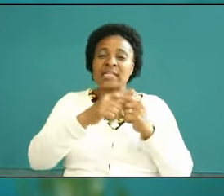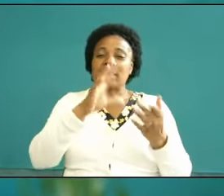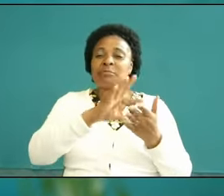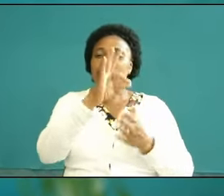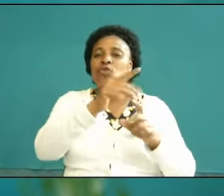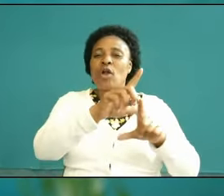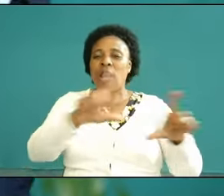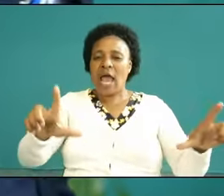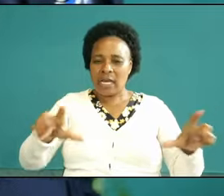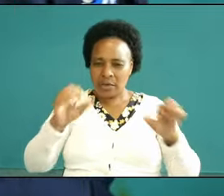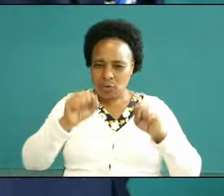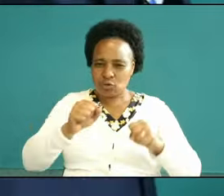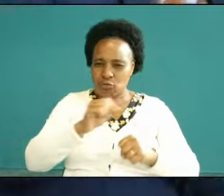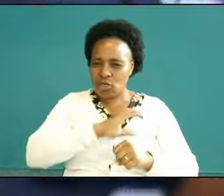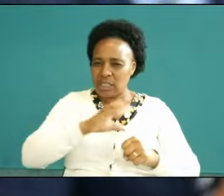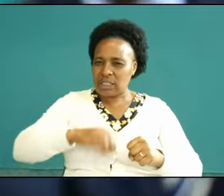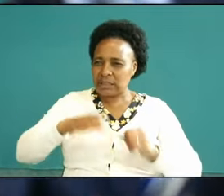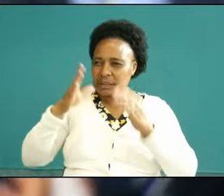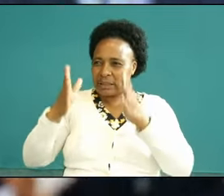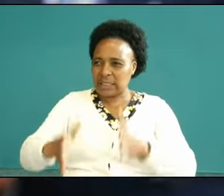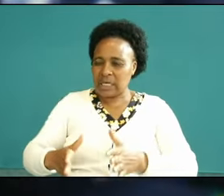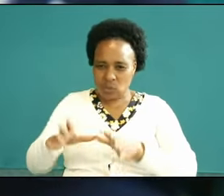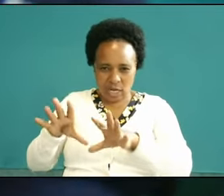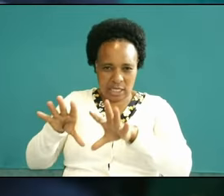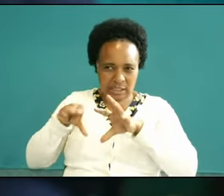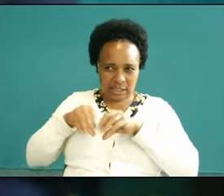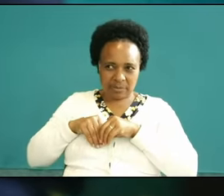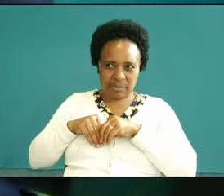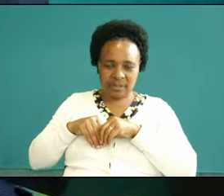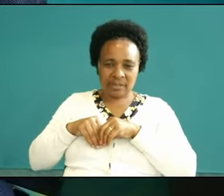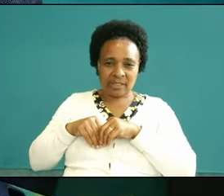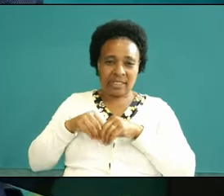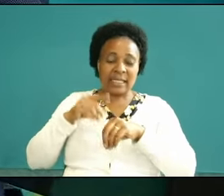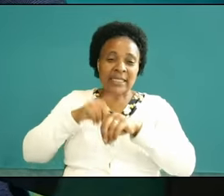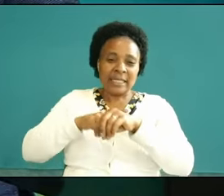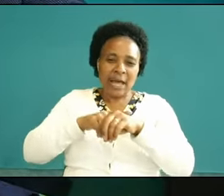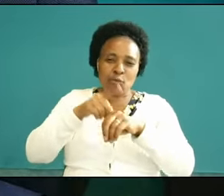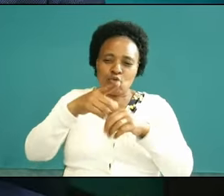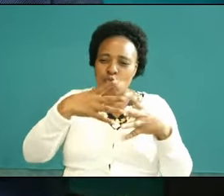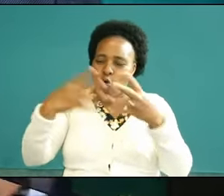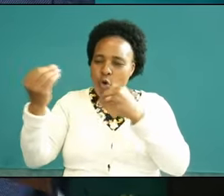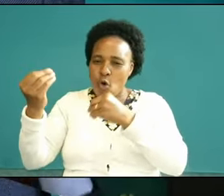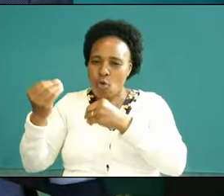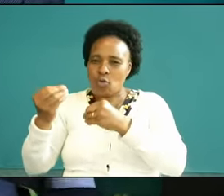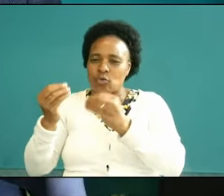that Christian ought to gets in so when you go to pray you are not complaining Hallelujah somebody